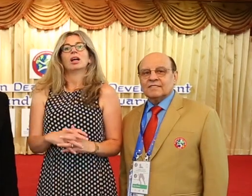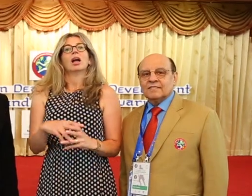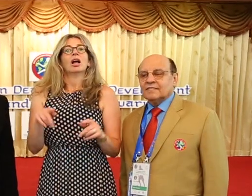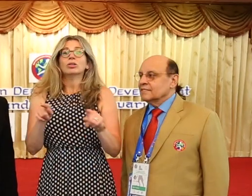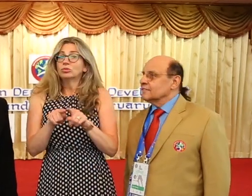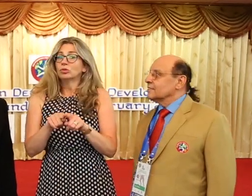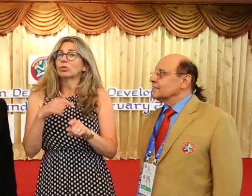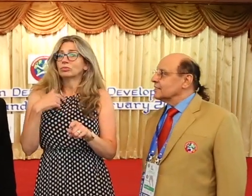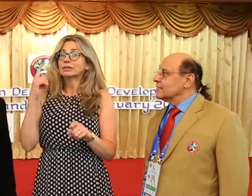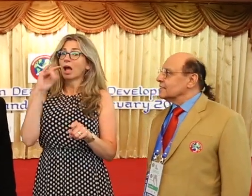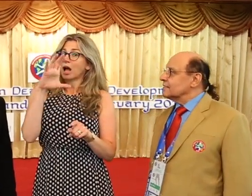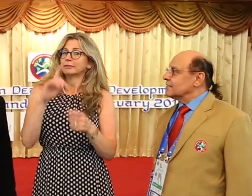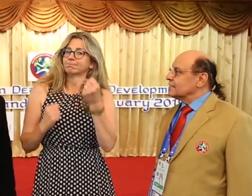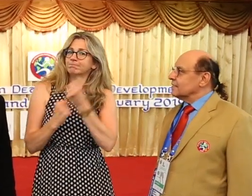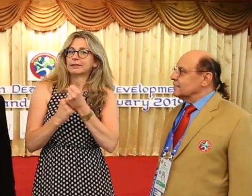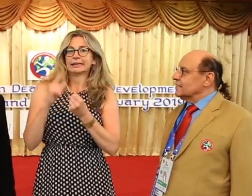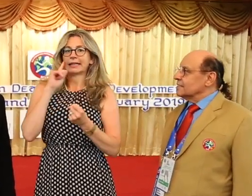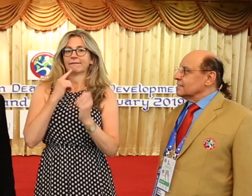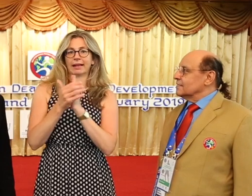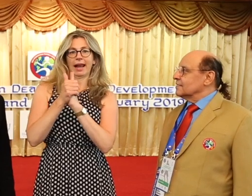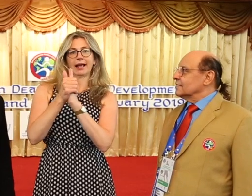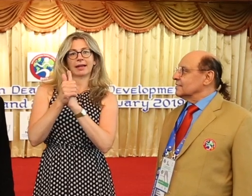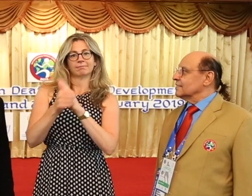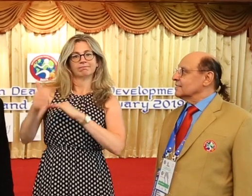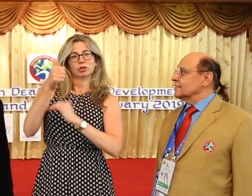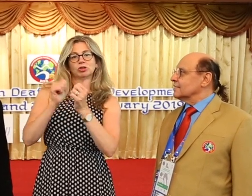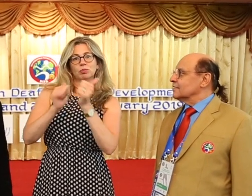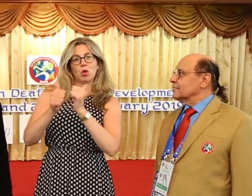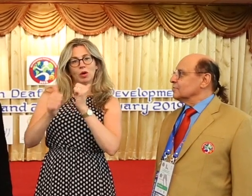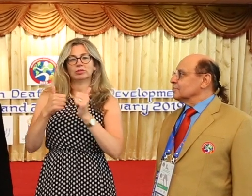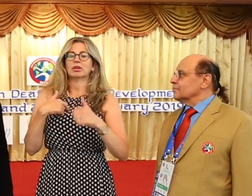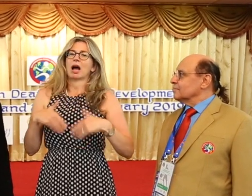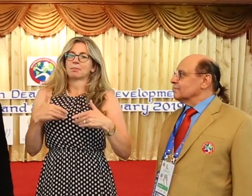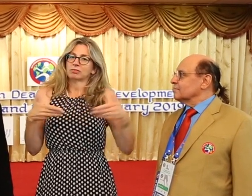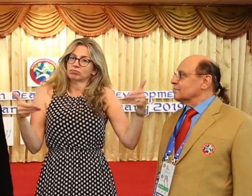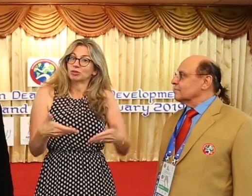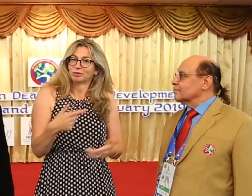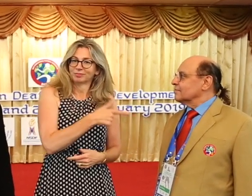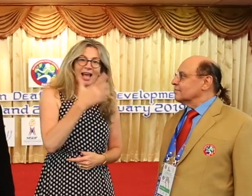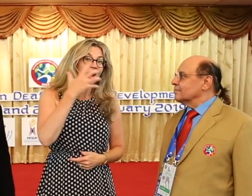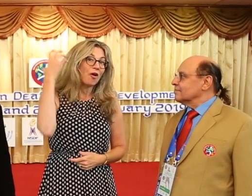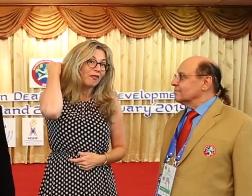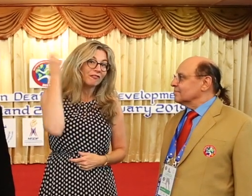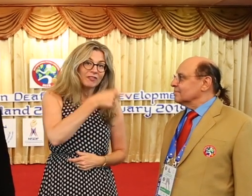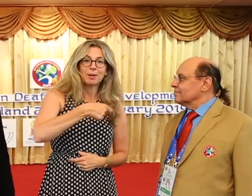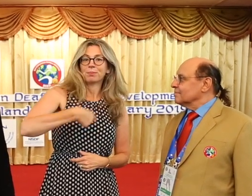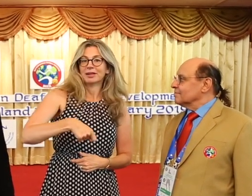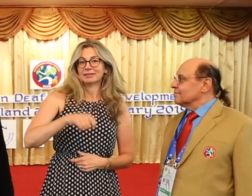Also, are the leader of deaf sports, DIFA President Mr. Iakov Frenkel.